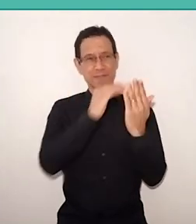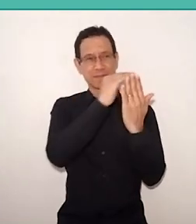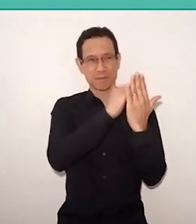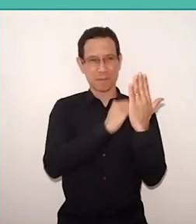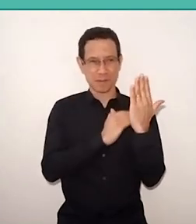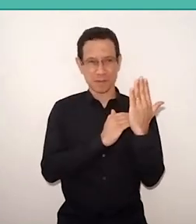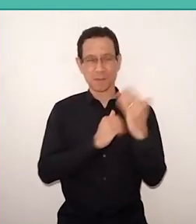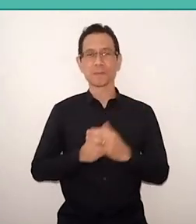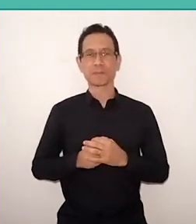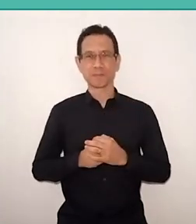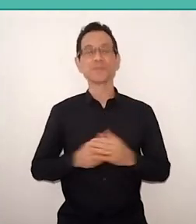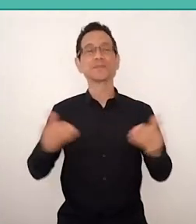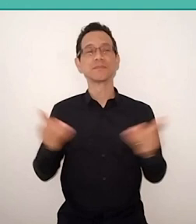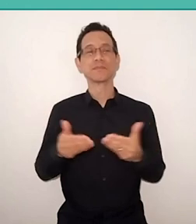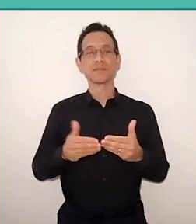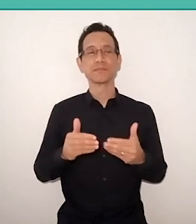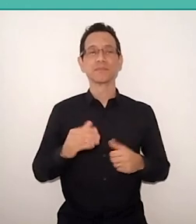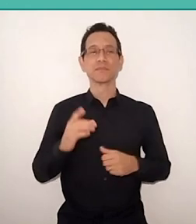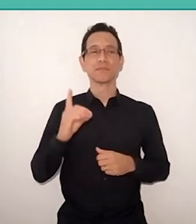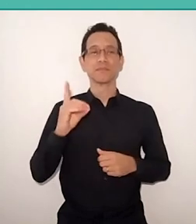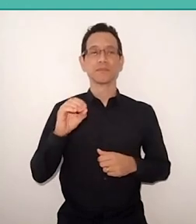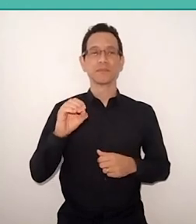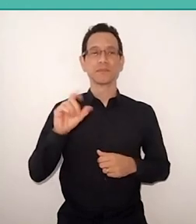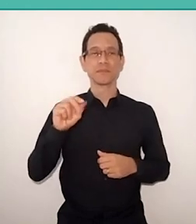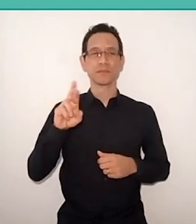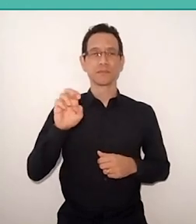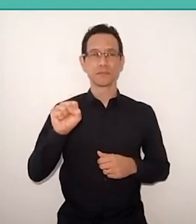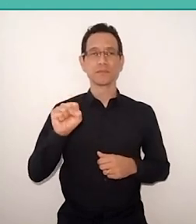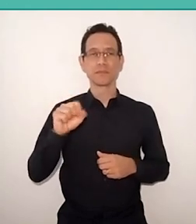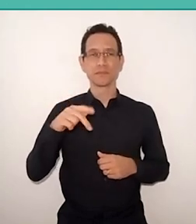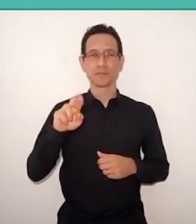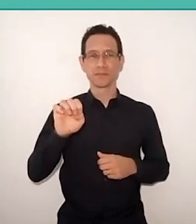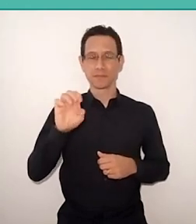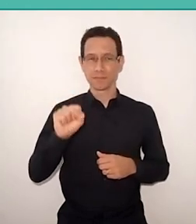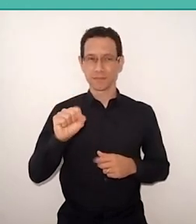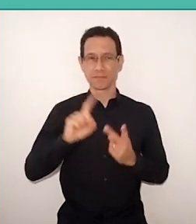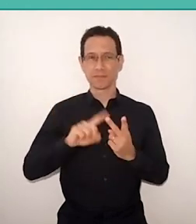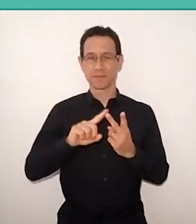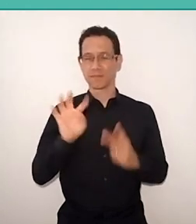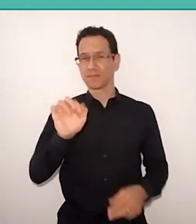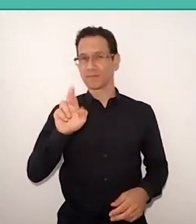I spread the word to Dolores Prades and Tereza Perez, curators of this seminar, to start the first panel.